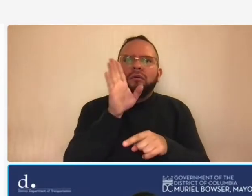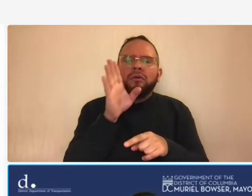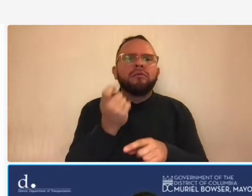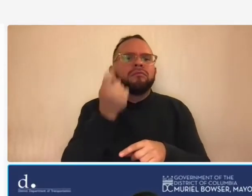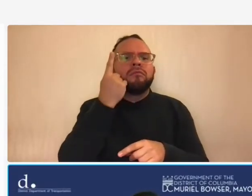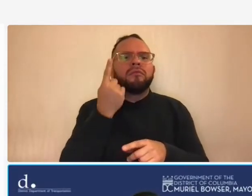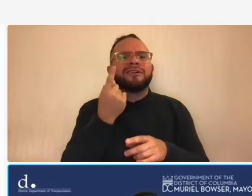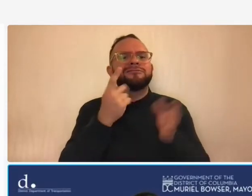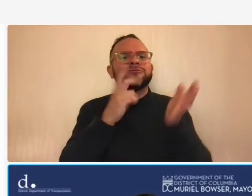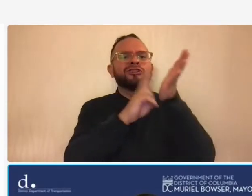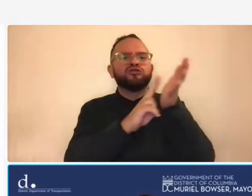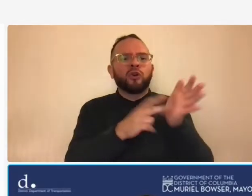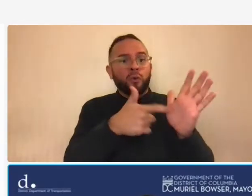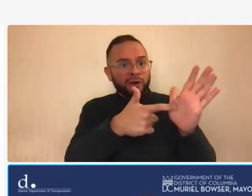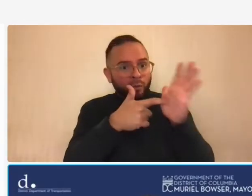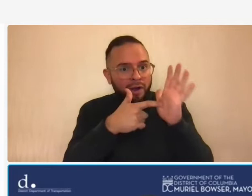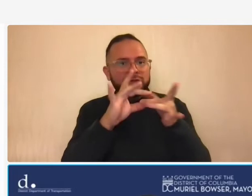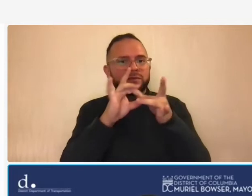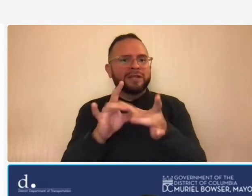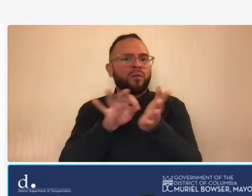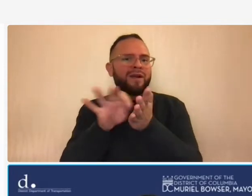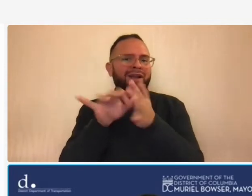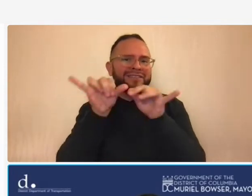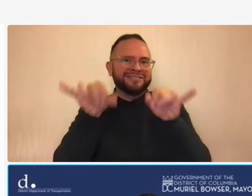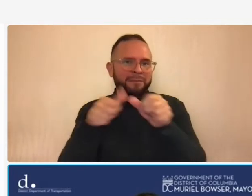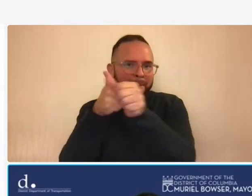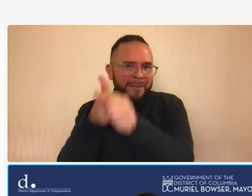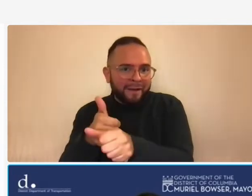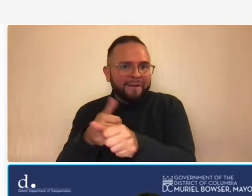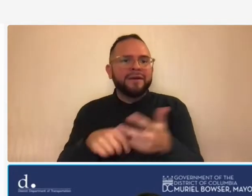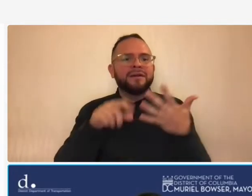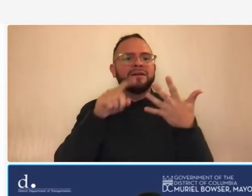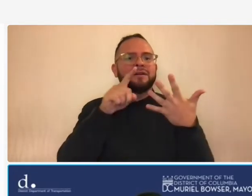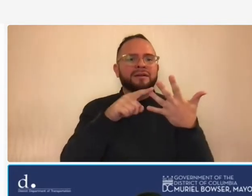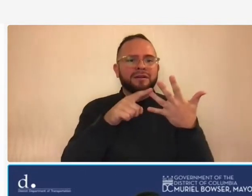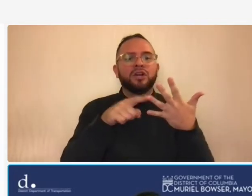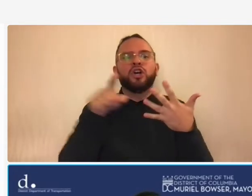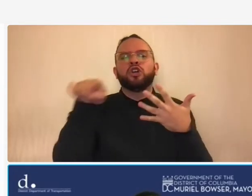compliance you'll understand the 10 key elements of an adequate accounting system